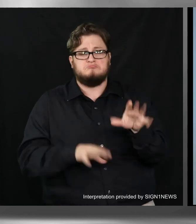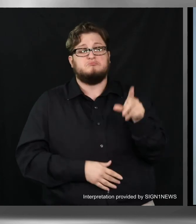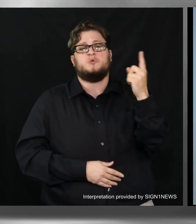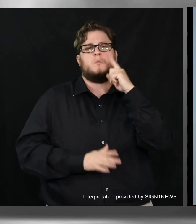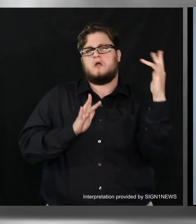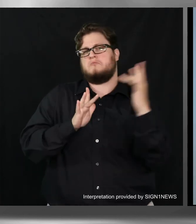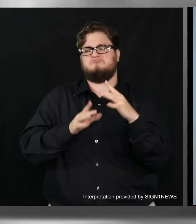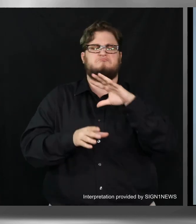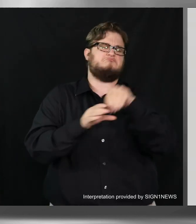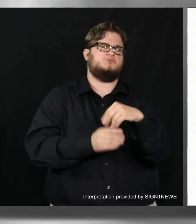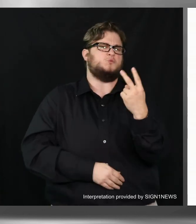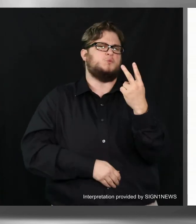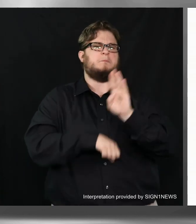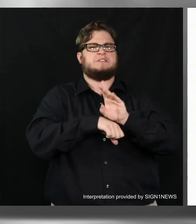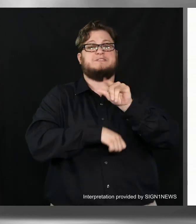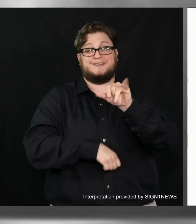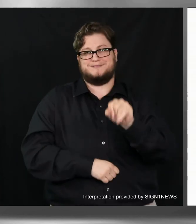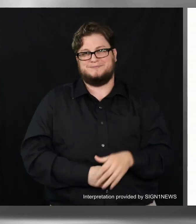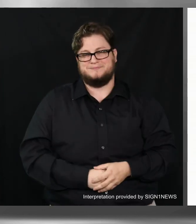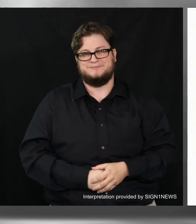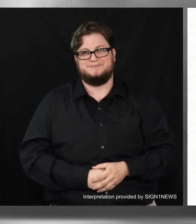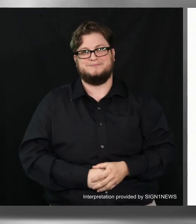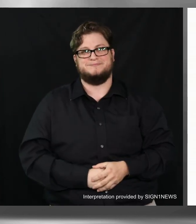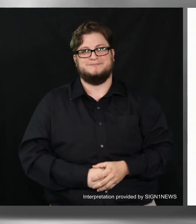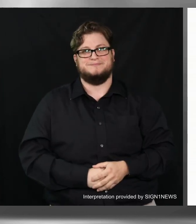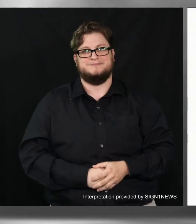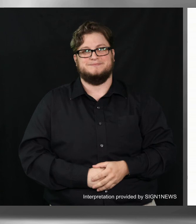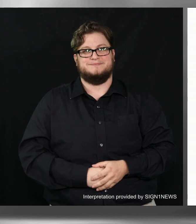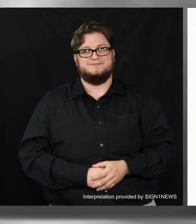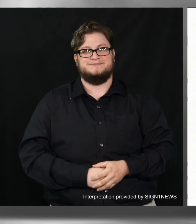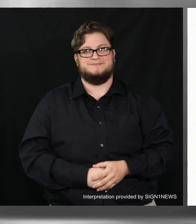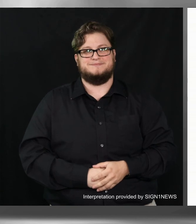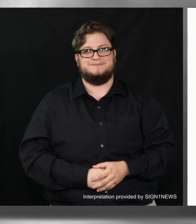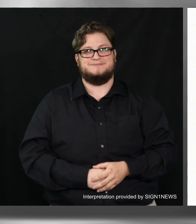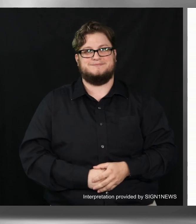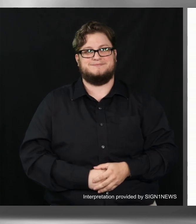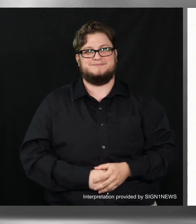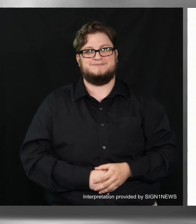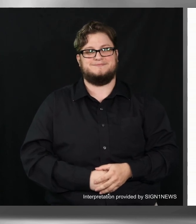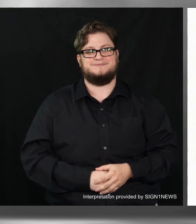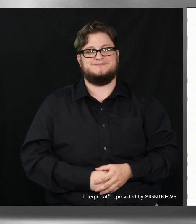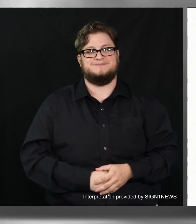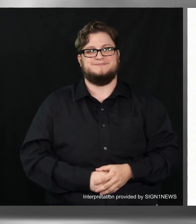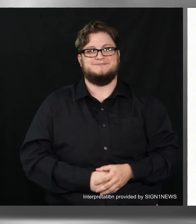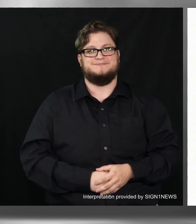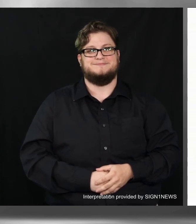Leave your message on the voter hotline and someone will contact you within two business days.